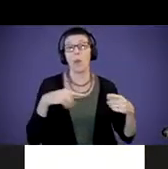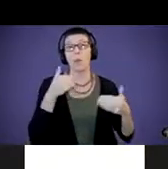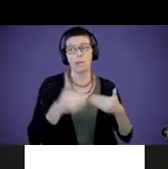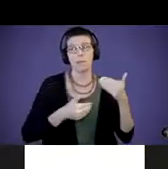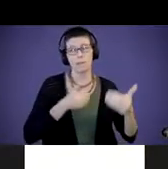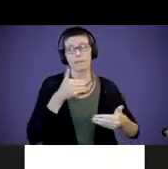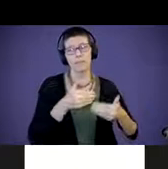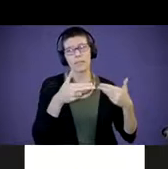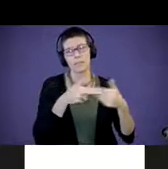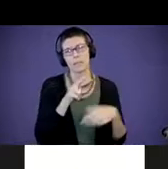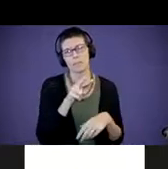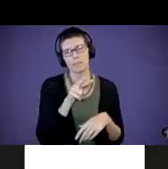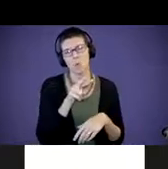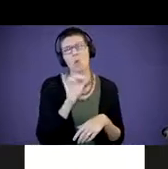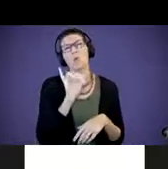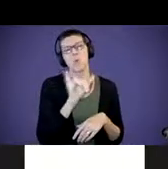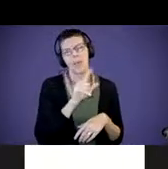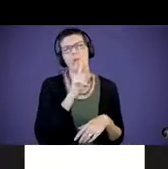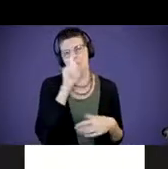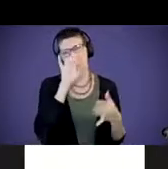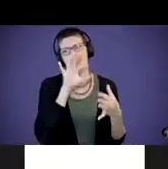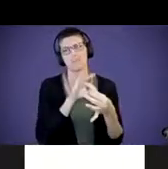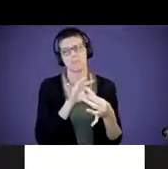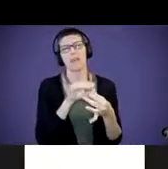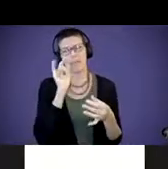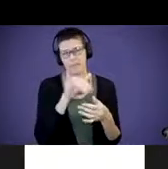hey, that really resonates, that's something that might work for our family, that might work for us